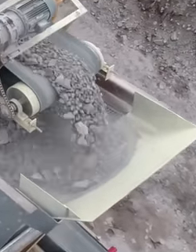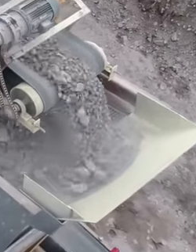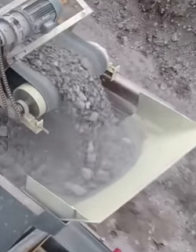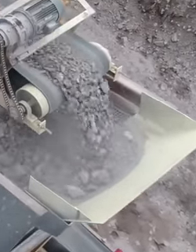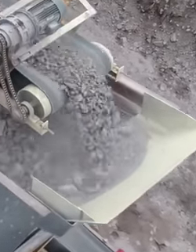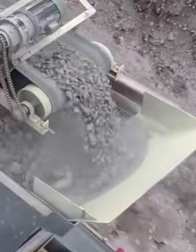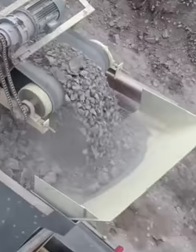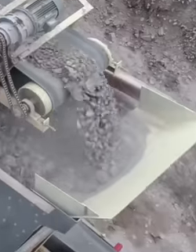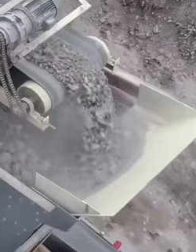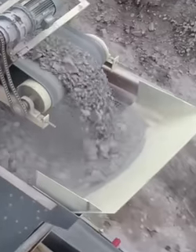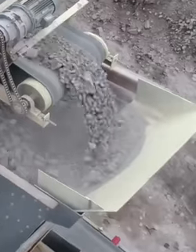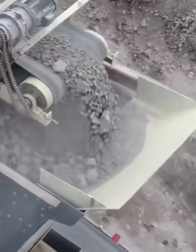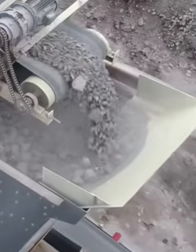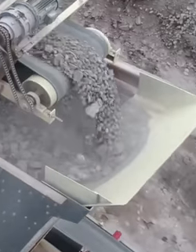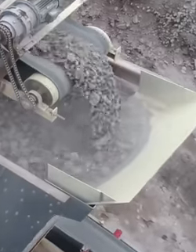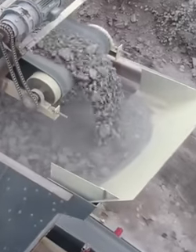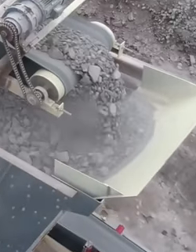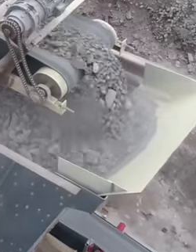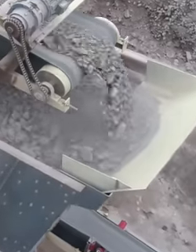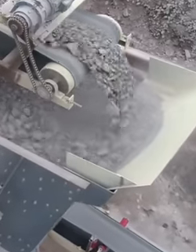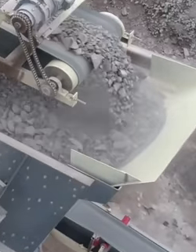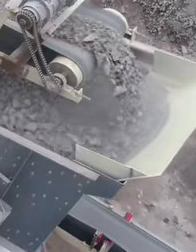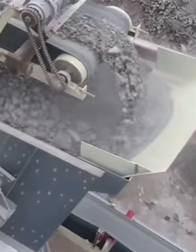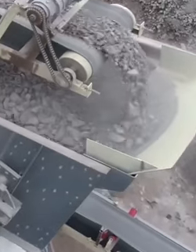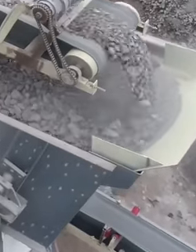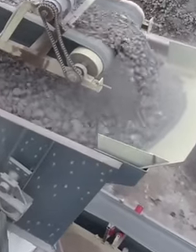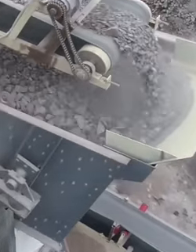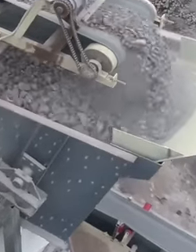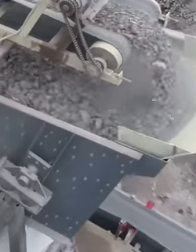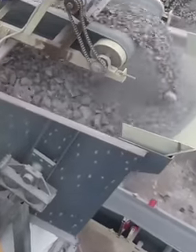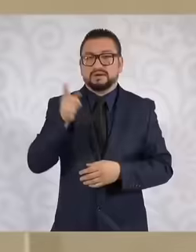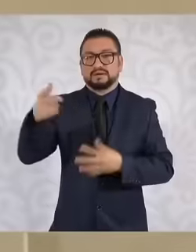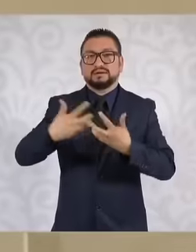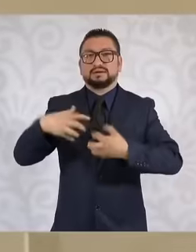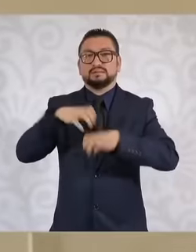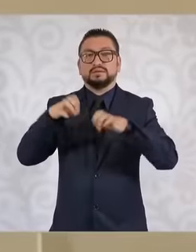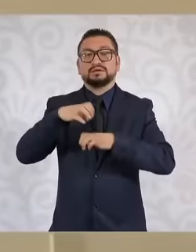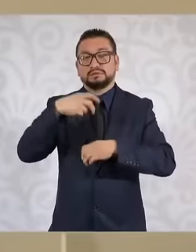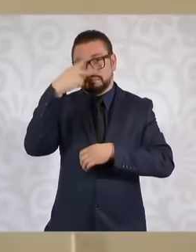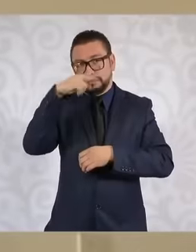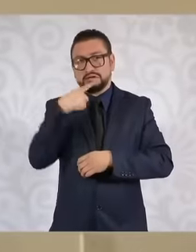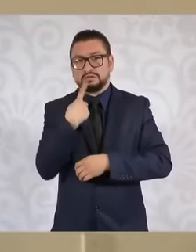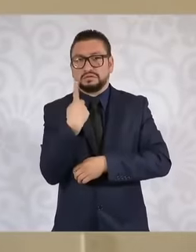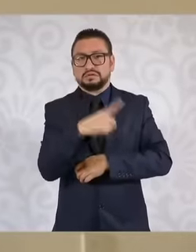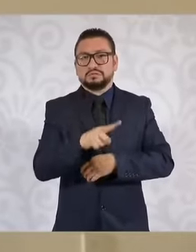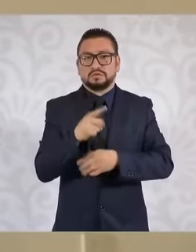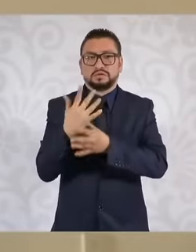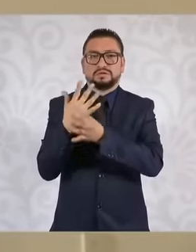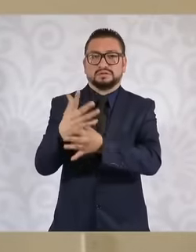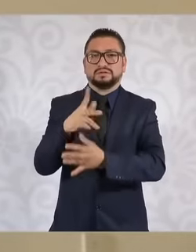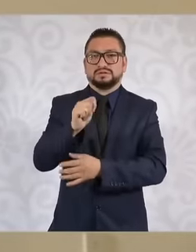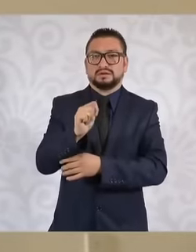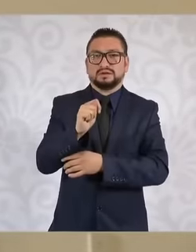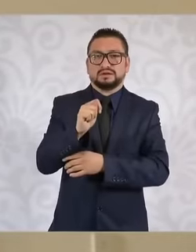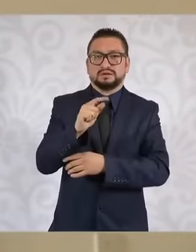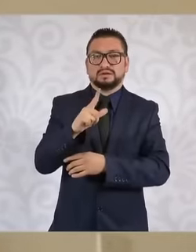Being able to evade taxes is this company sued Mexico based on the TC in the Telecan not in the